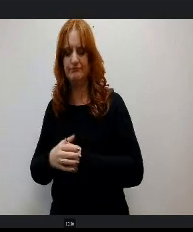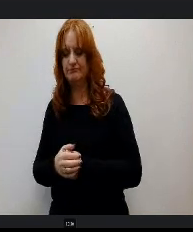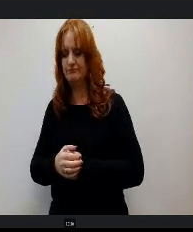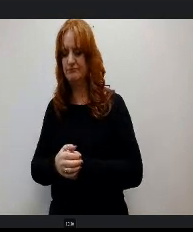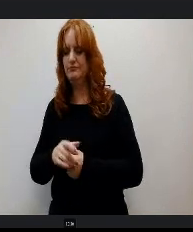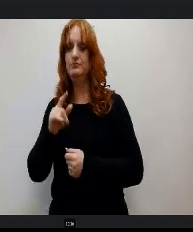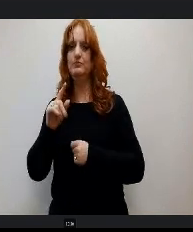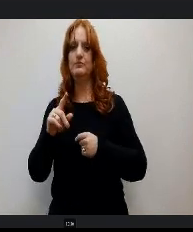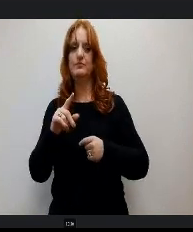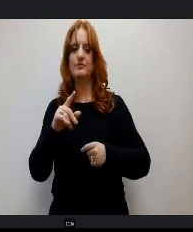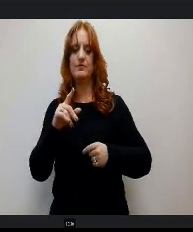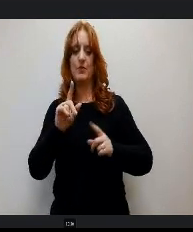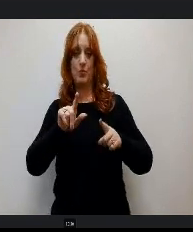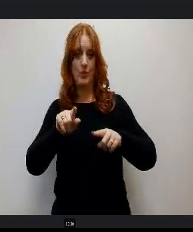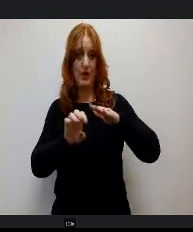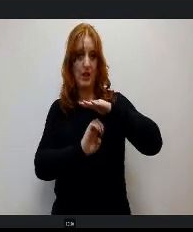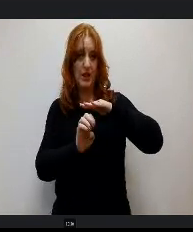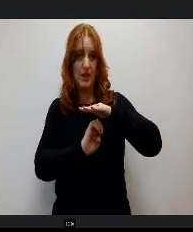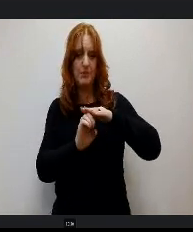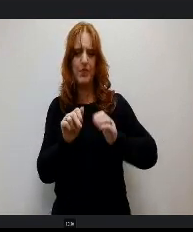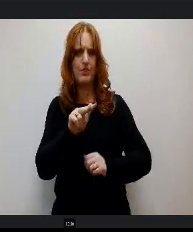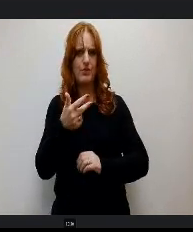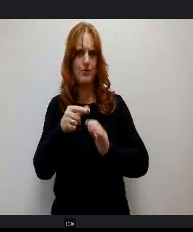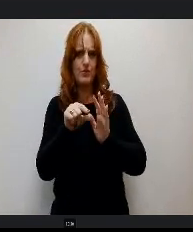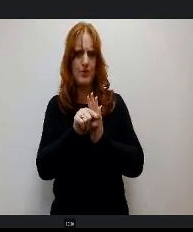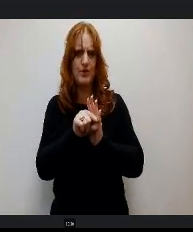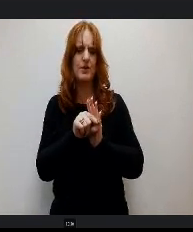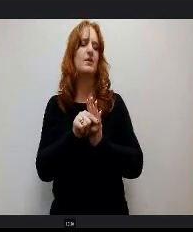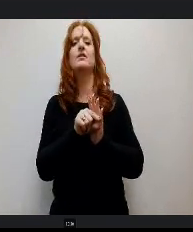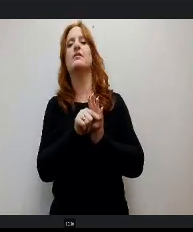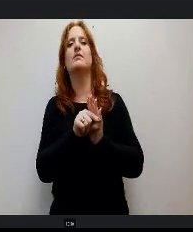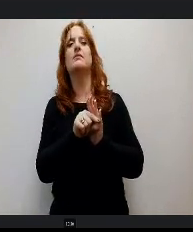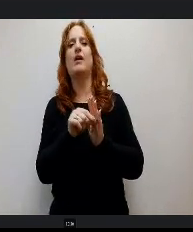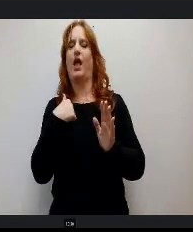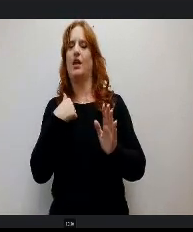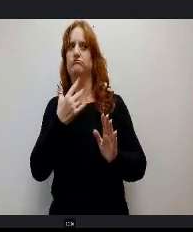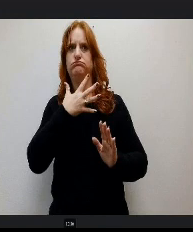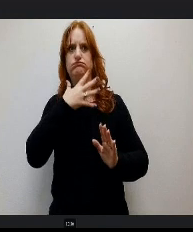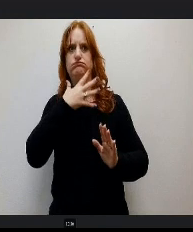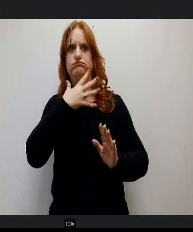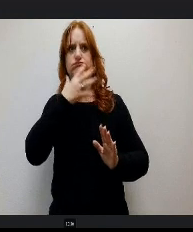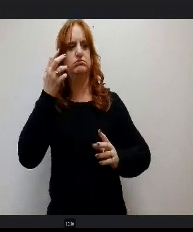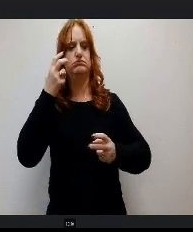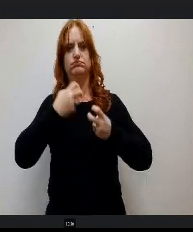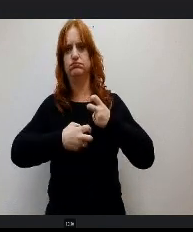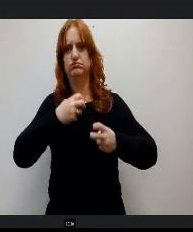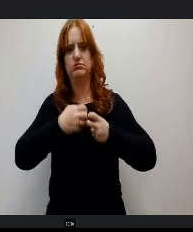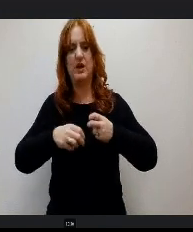n elementary 3rd grade I had anger issue and stress because I didn't